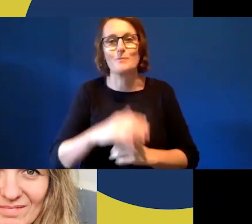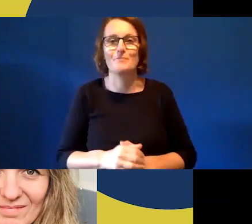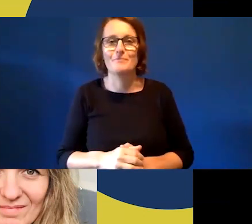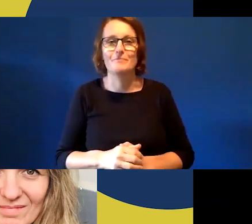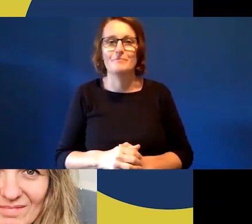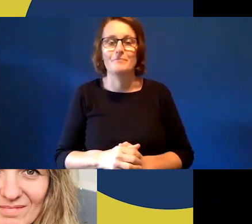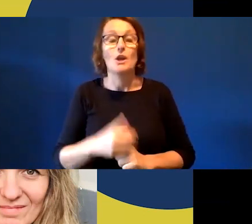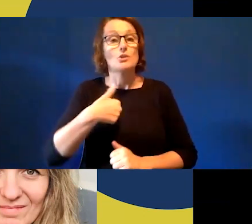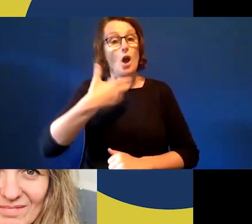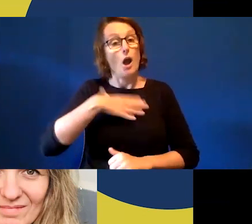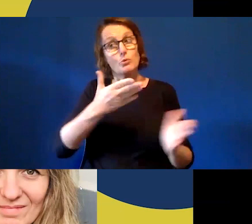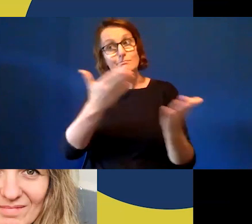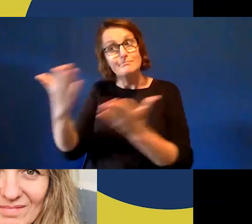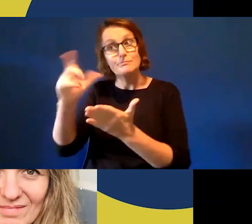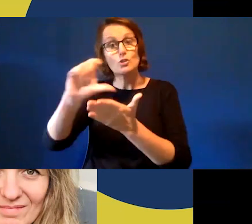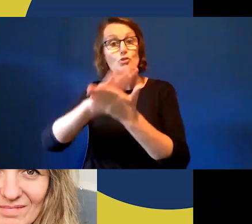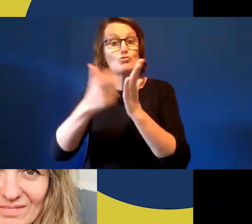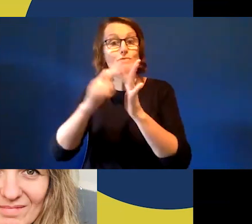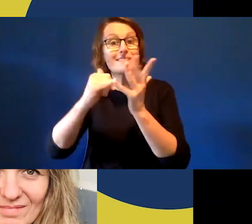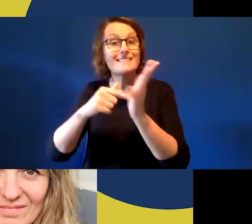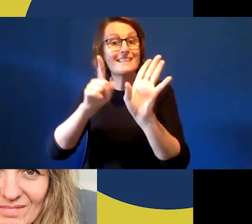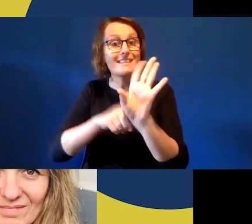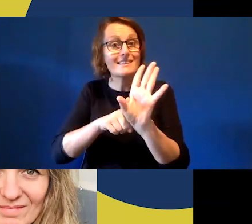further ado, I will just hand over to you and I believe that you also